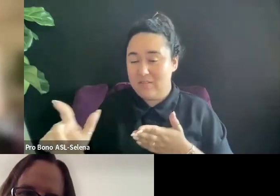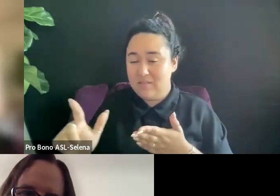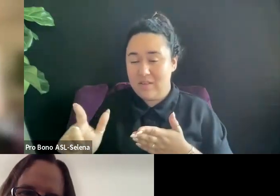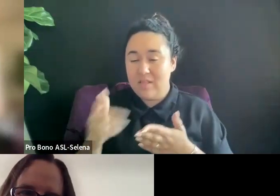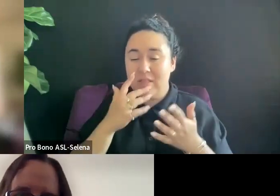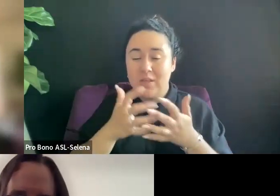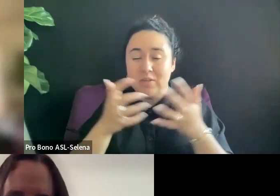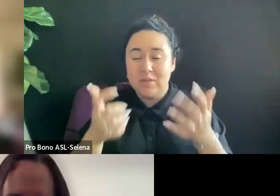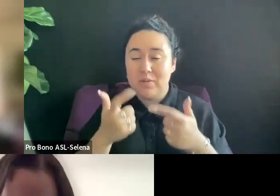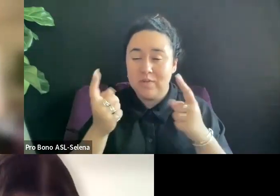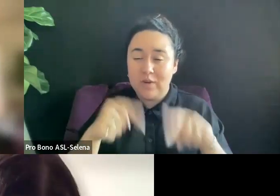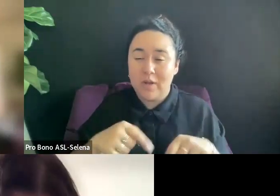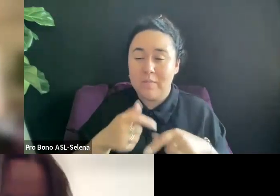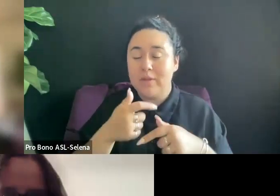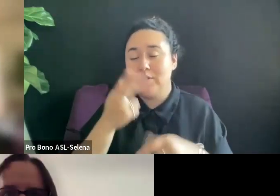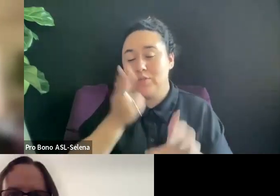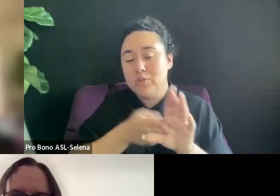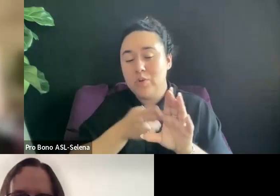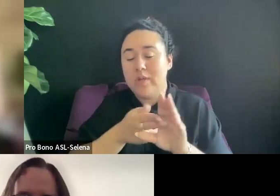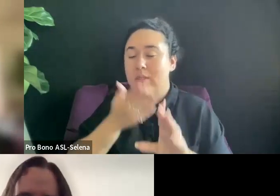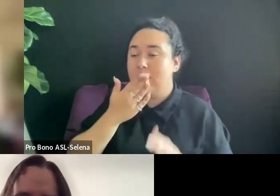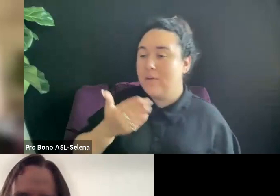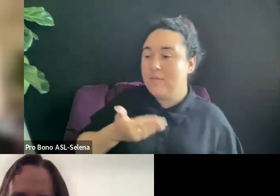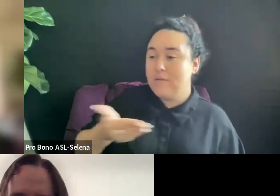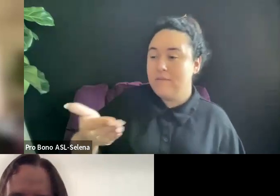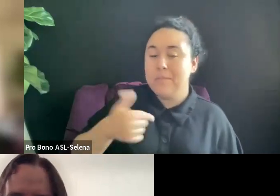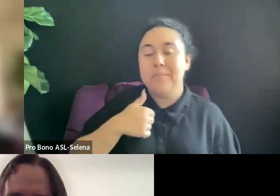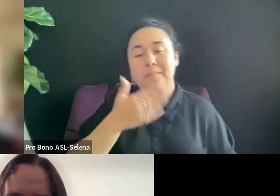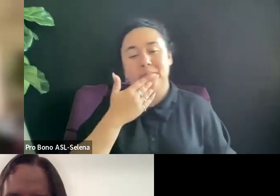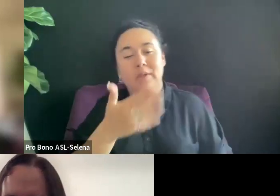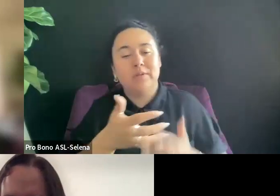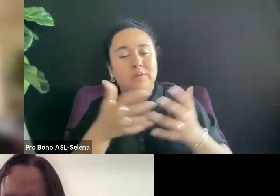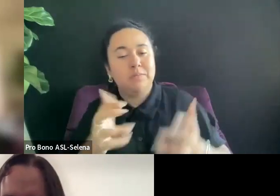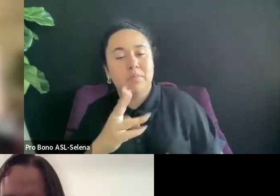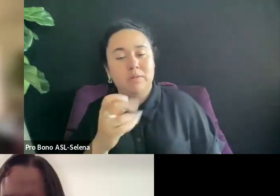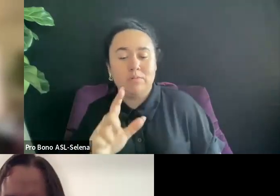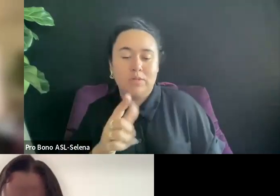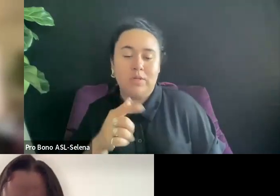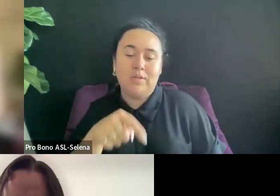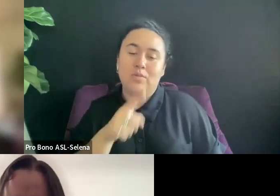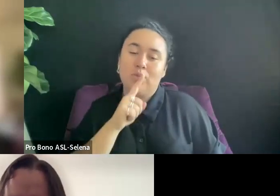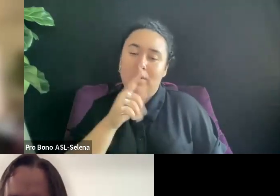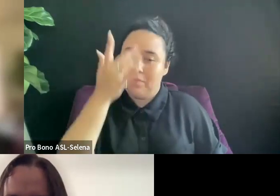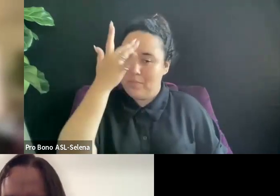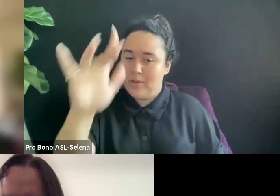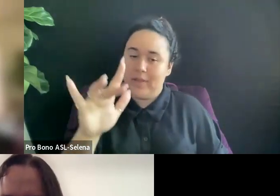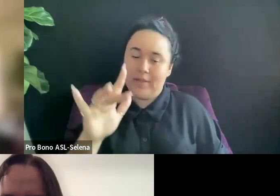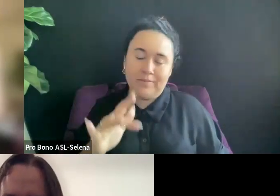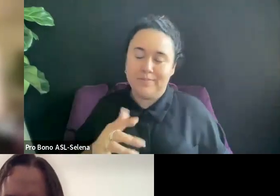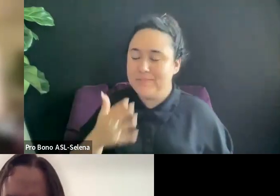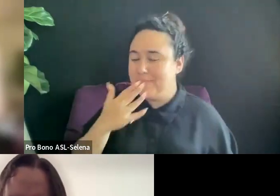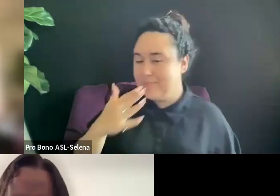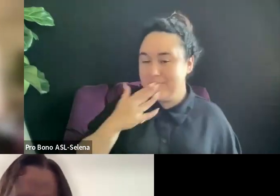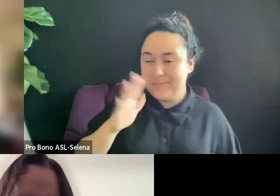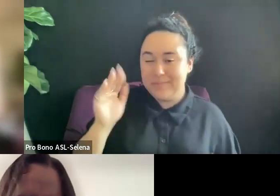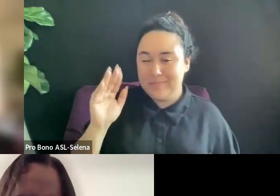REALLY APPRECIATE YOU. THANK YOU SO MUCH RACHEL. THIS WAS BRILLIANT. THANK YOU. THANK YOU.